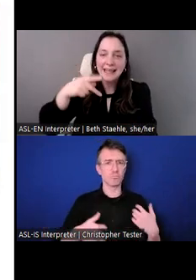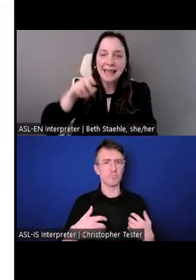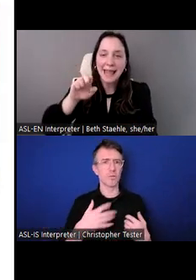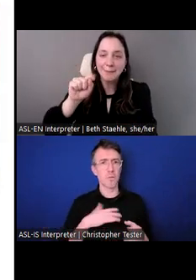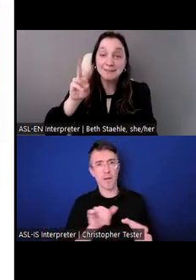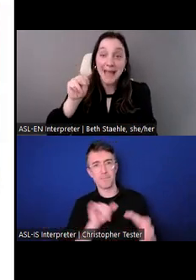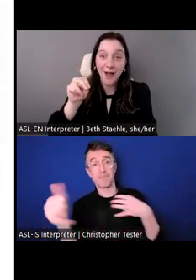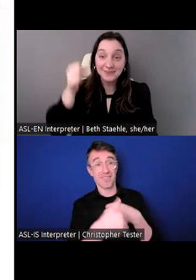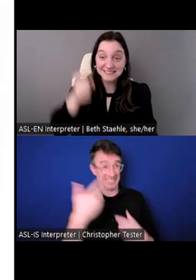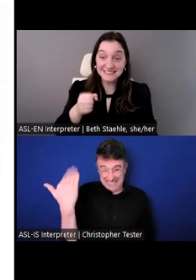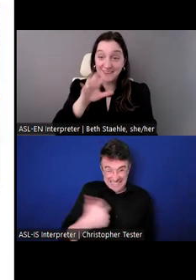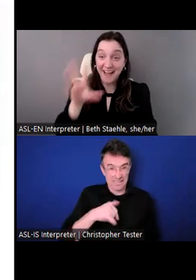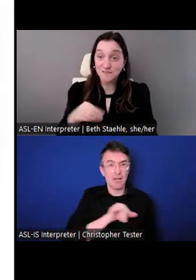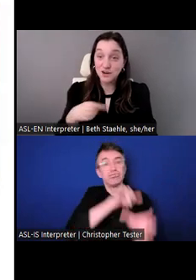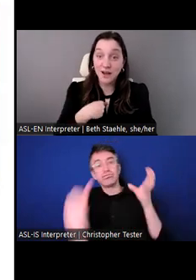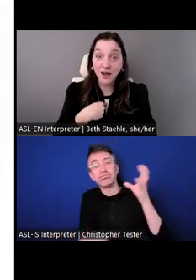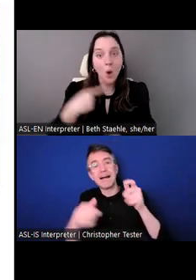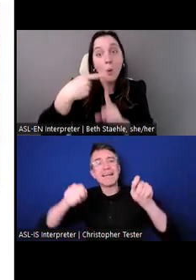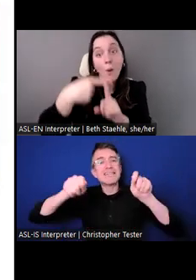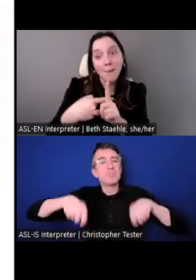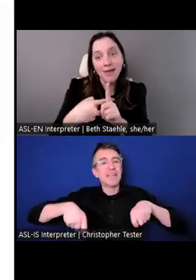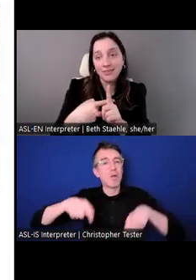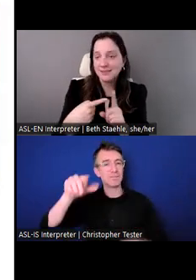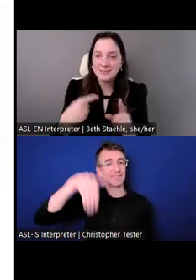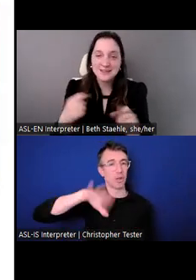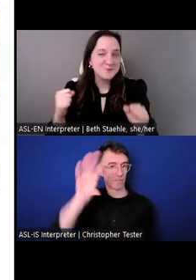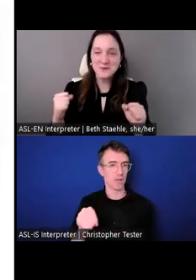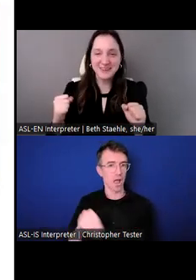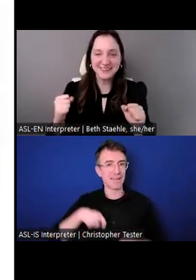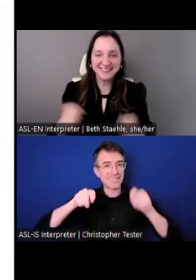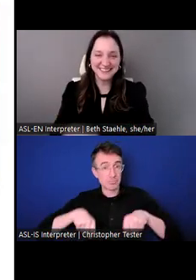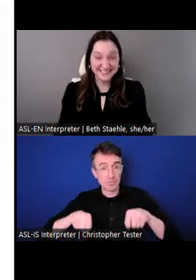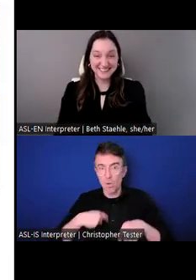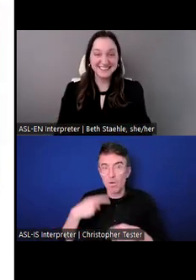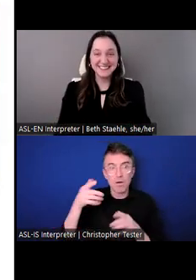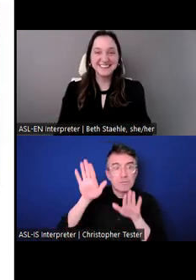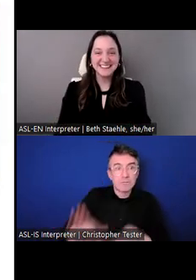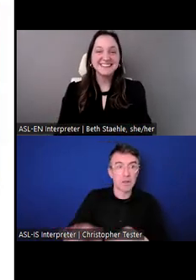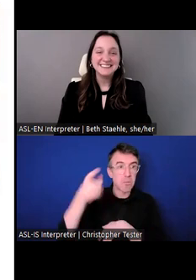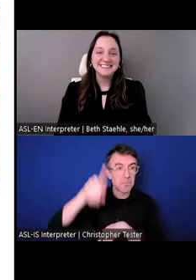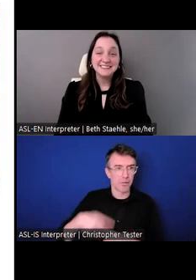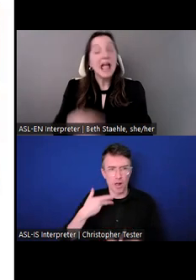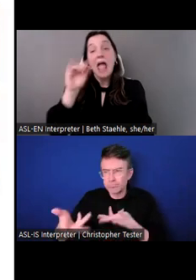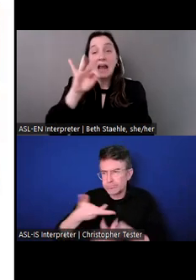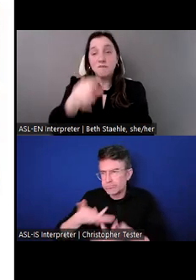I highly recommend doing that! If you're craving more than that, if you want to go abroad yourself, I also wanted to mention